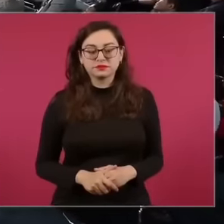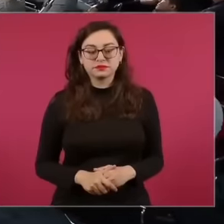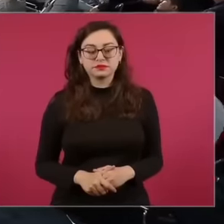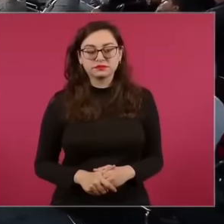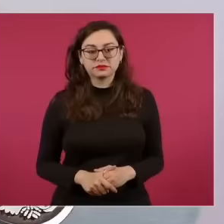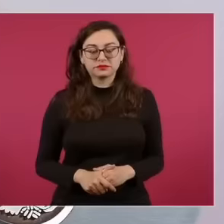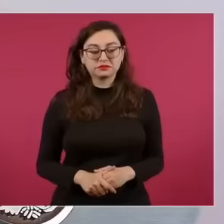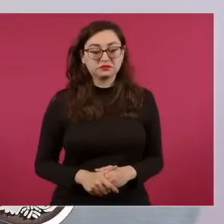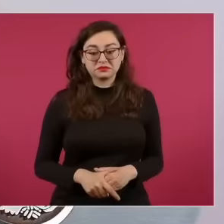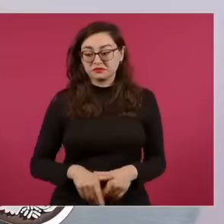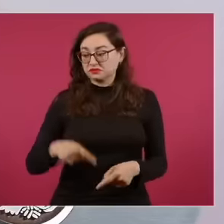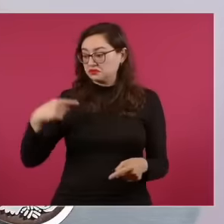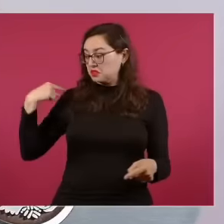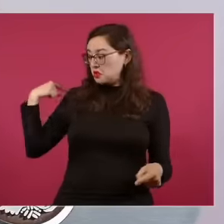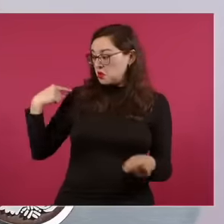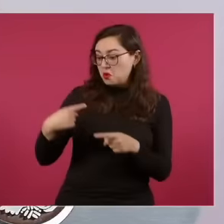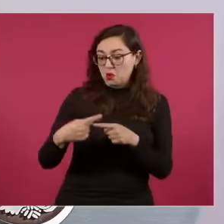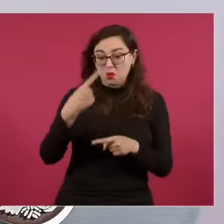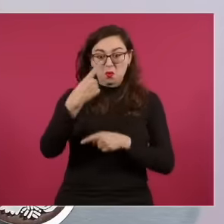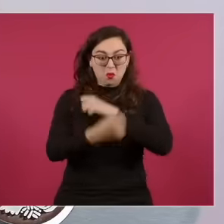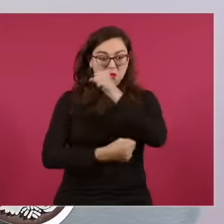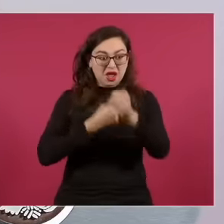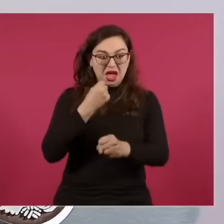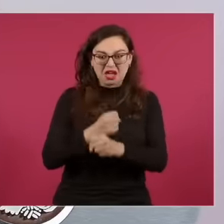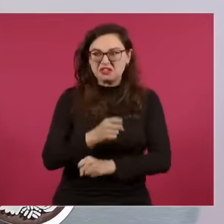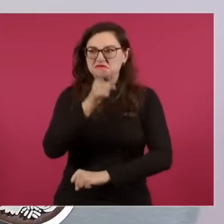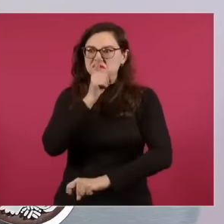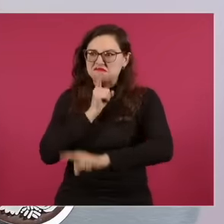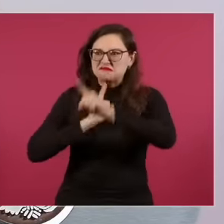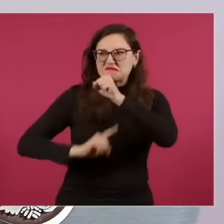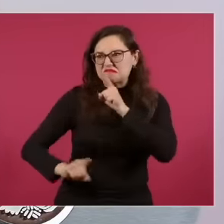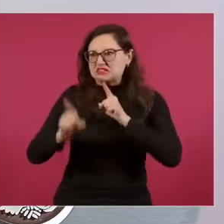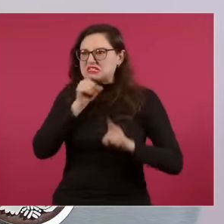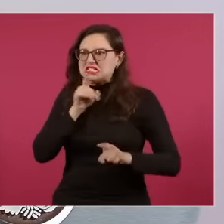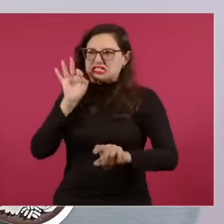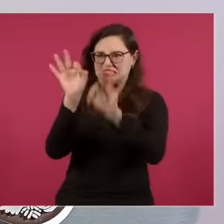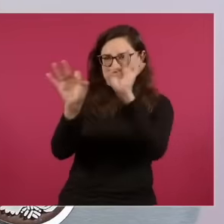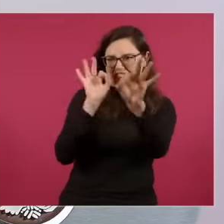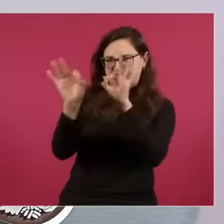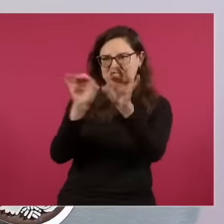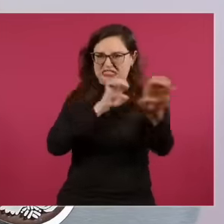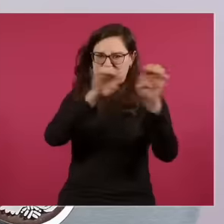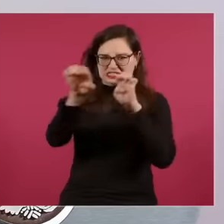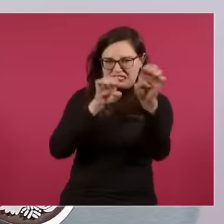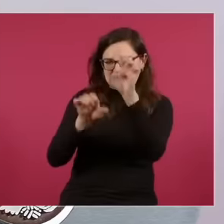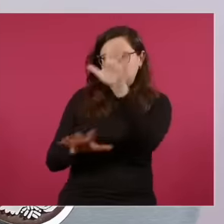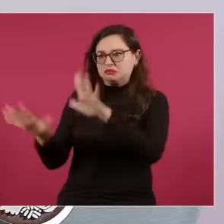here the manipulation had no effects the majority of the population that has become people